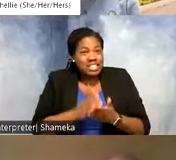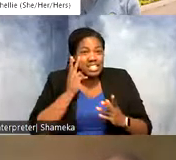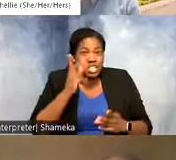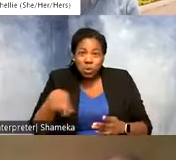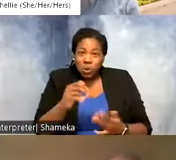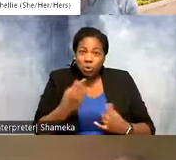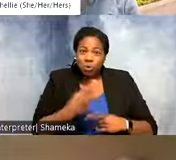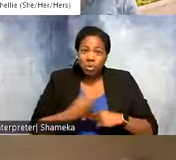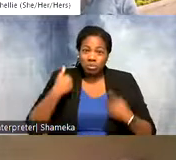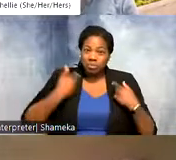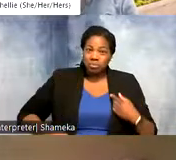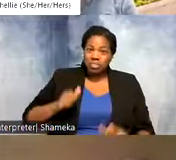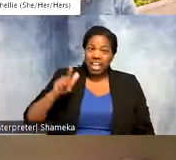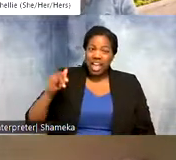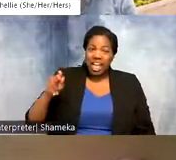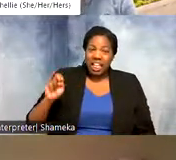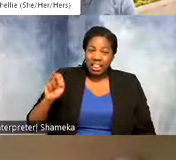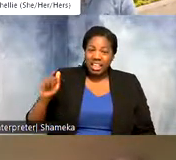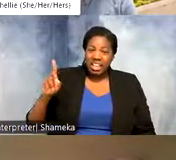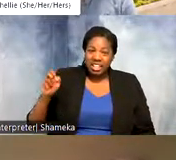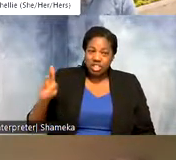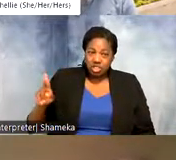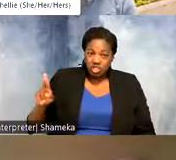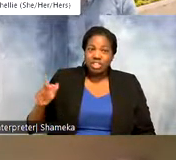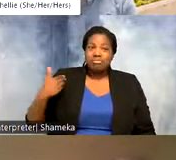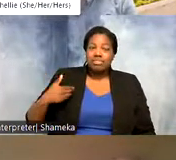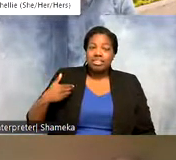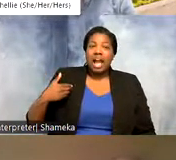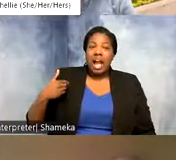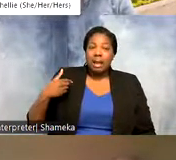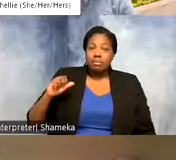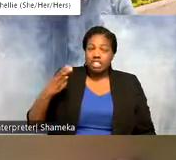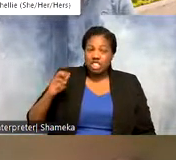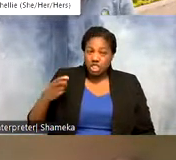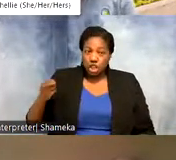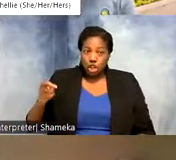My name's Allie Anderson and my pronouns are she/her. I'm a quantitative ecologist with the